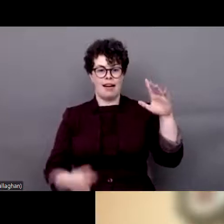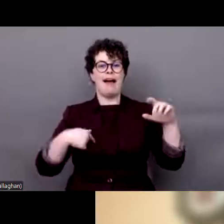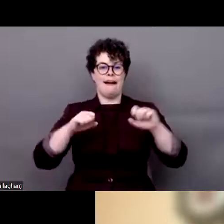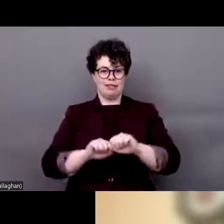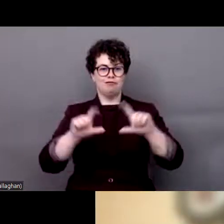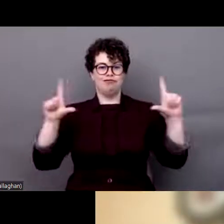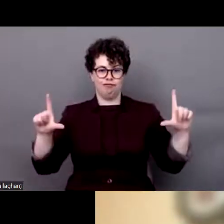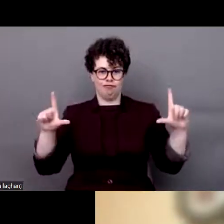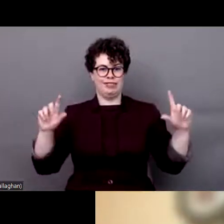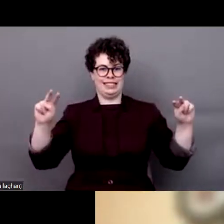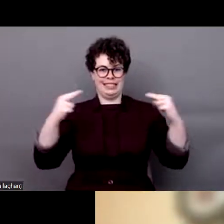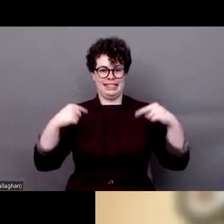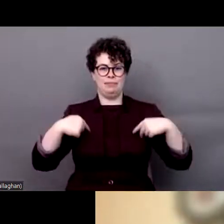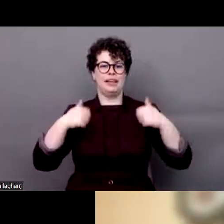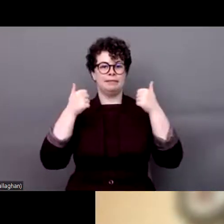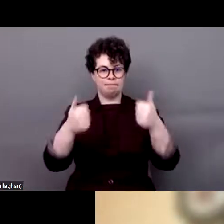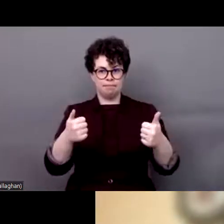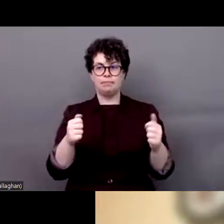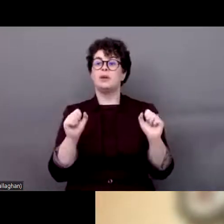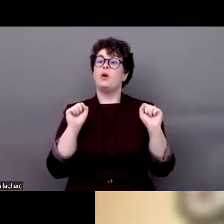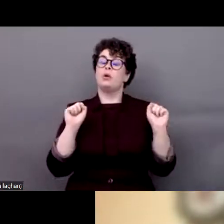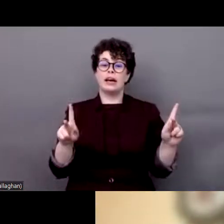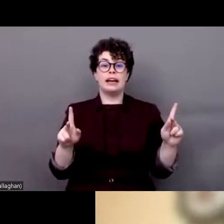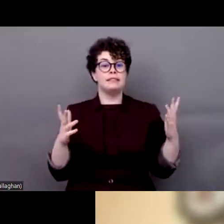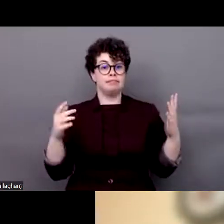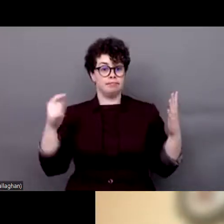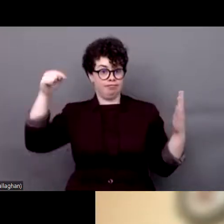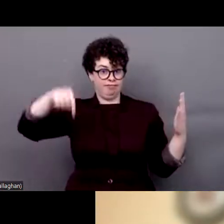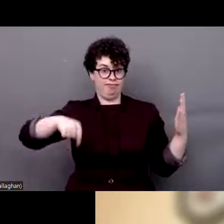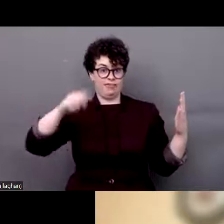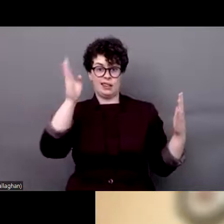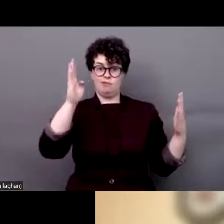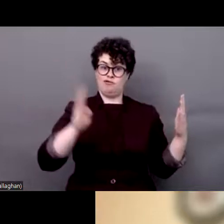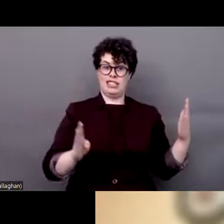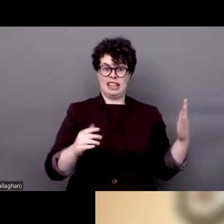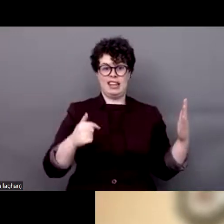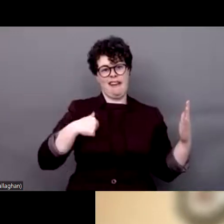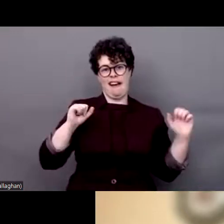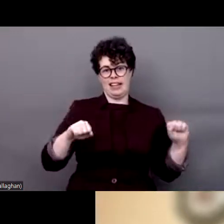it works. Well, at least, here in